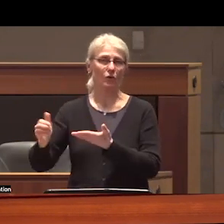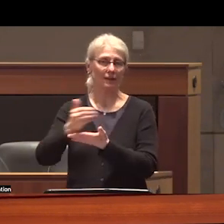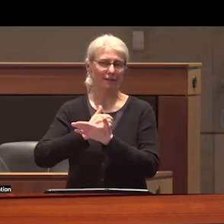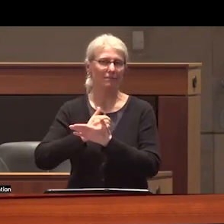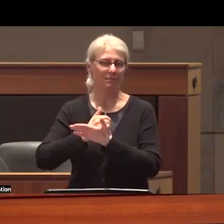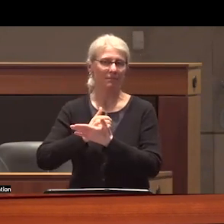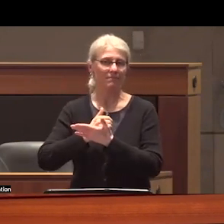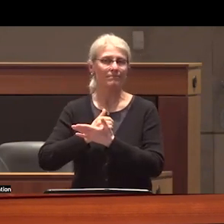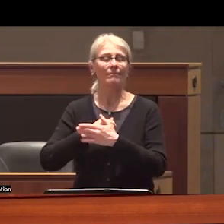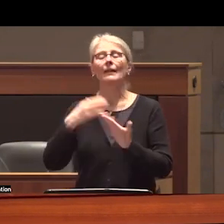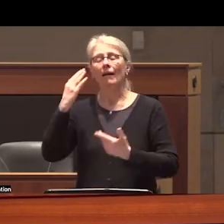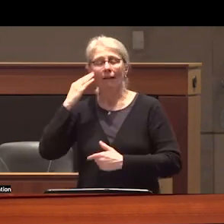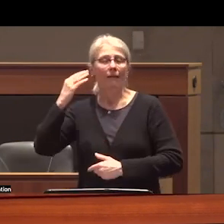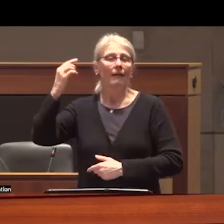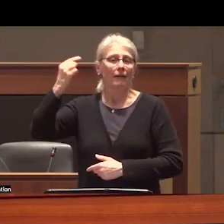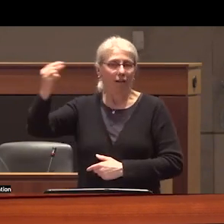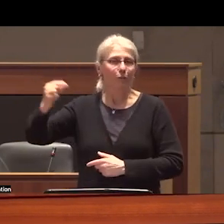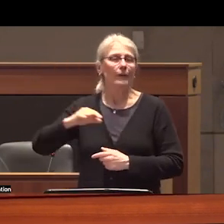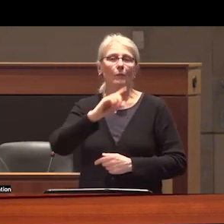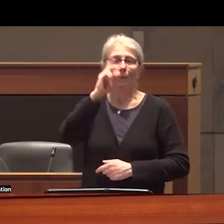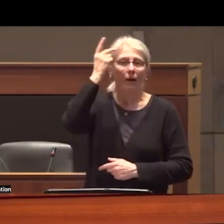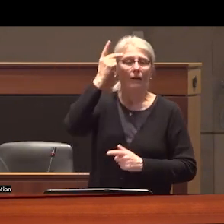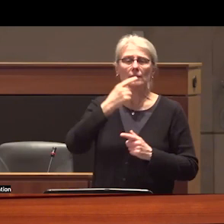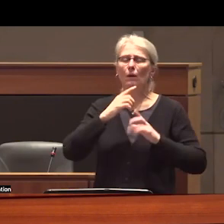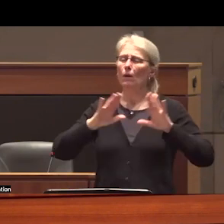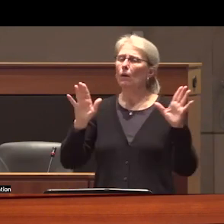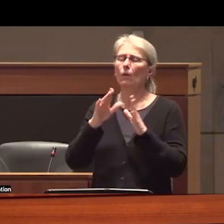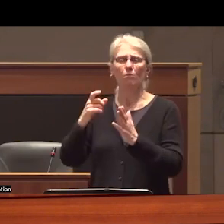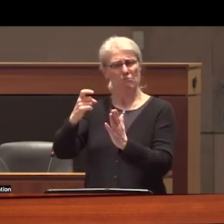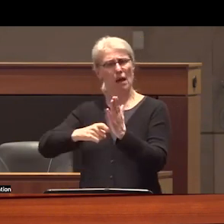and despite what the state and corporate actors might say about our program of extractivism these